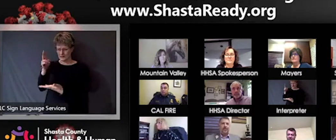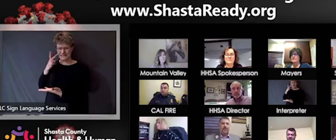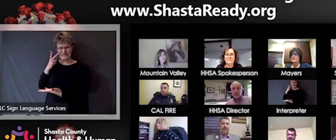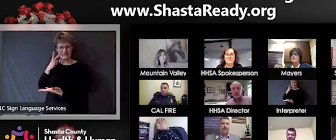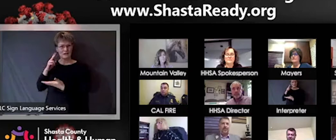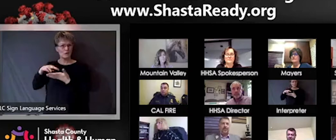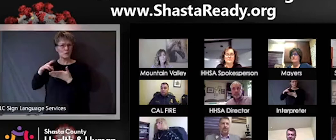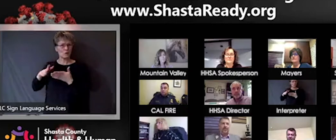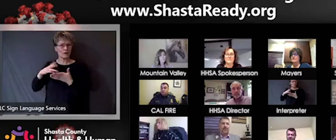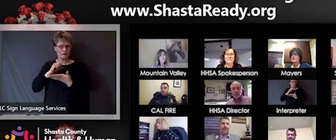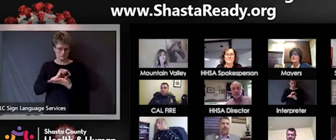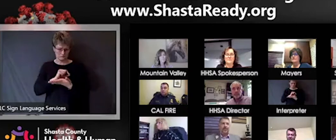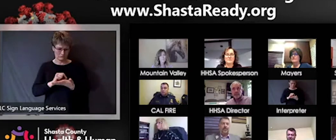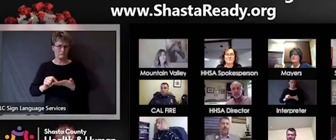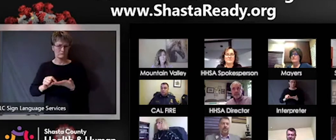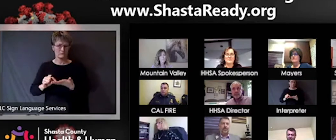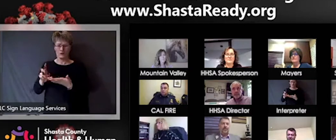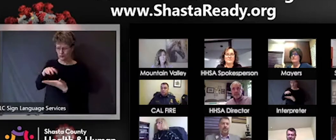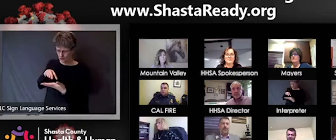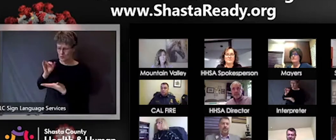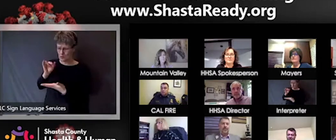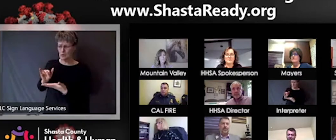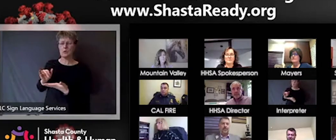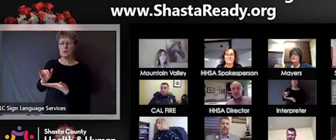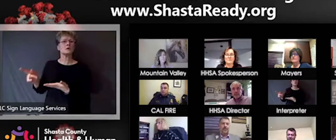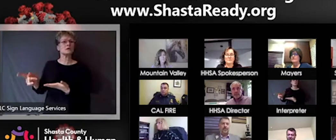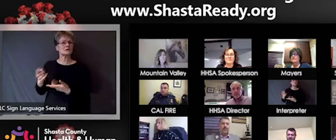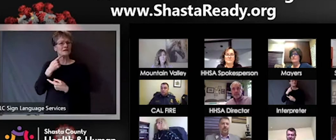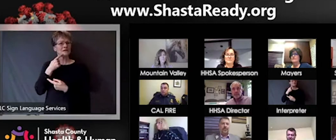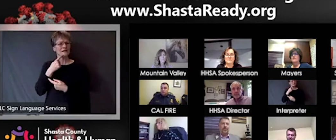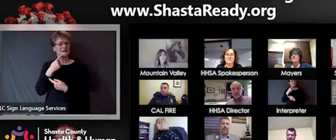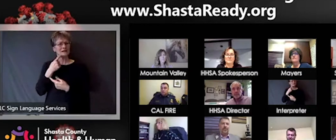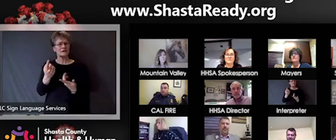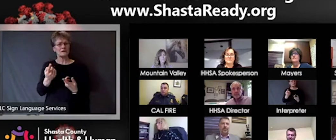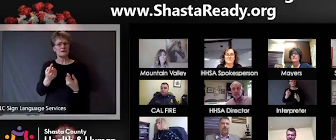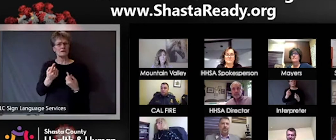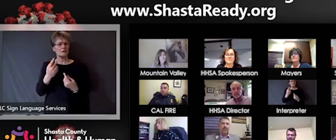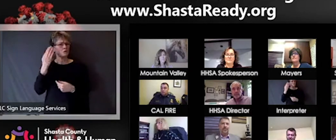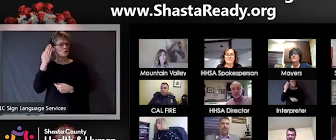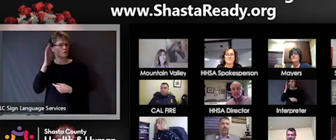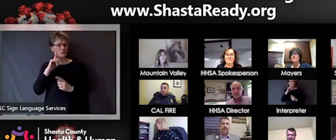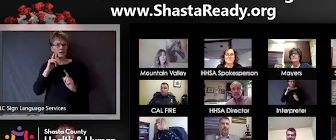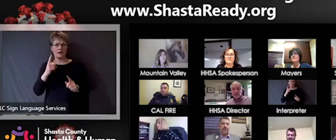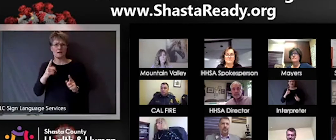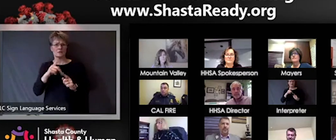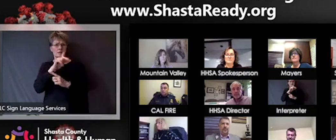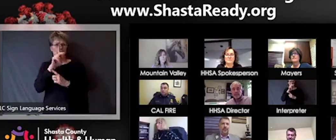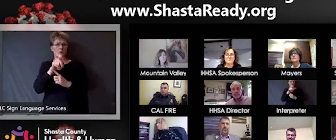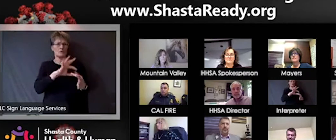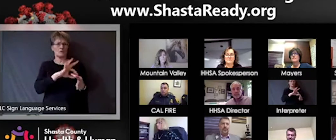was an unanswered question about the shortage of of test kits, she said is it